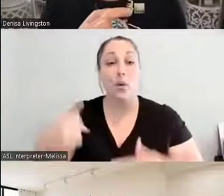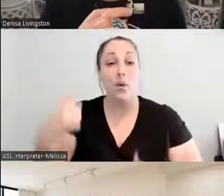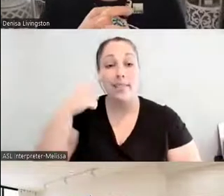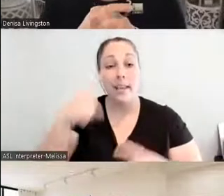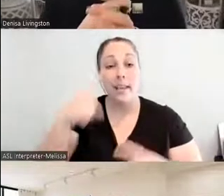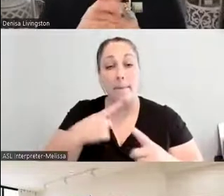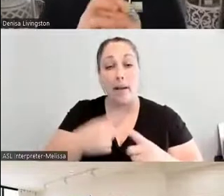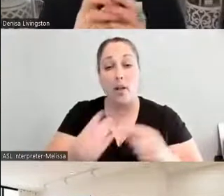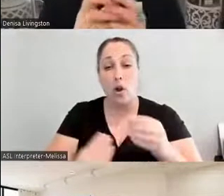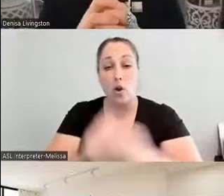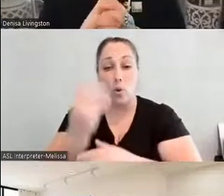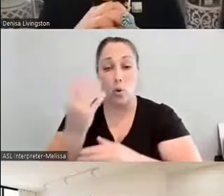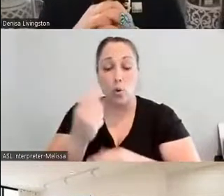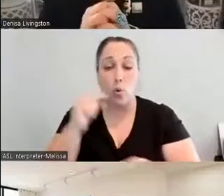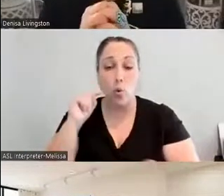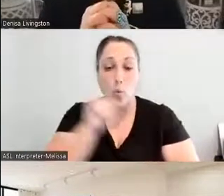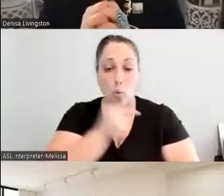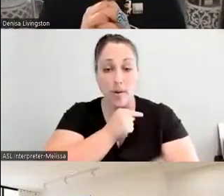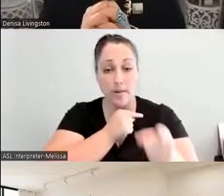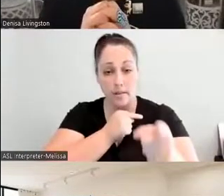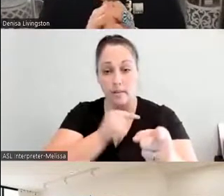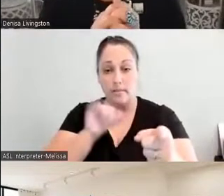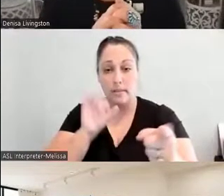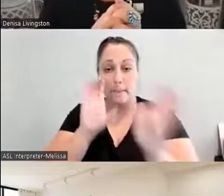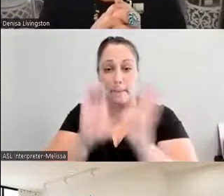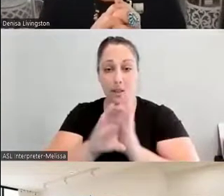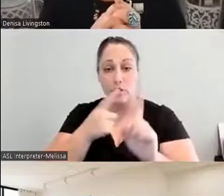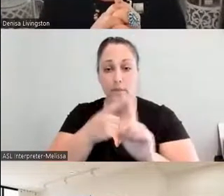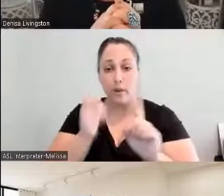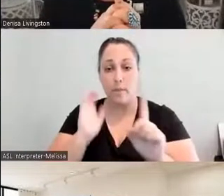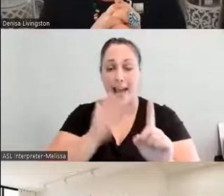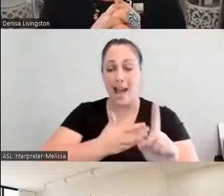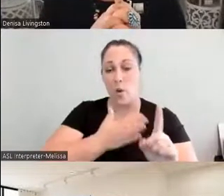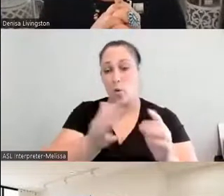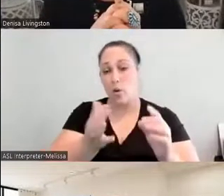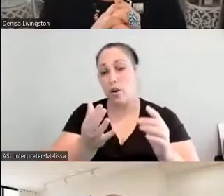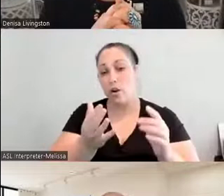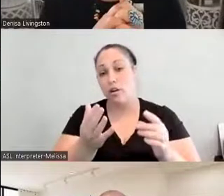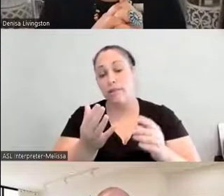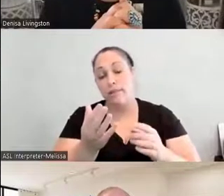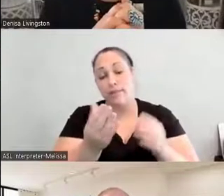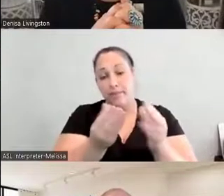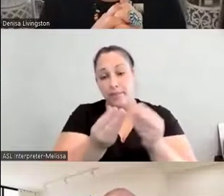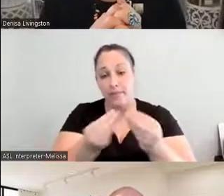our fields here ‑‑ it's really important that, you know, we get our hands dirty.